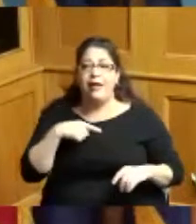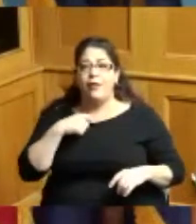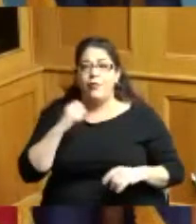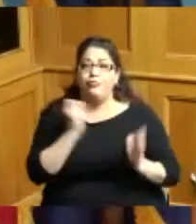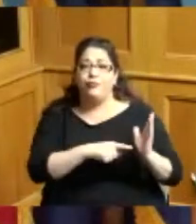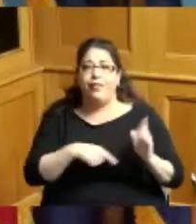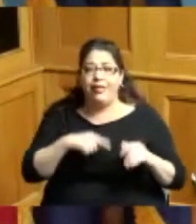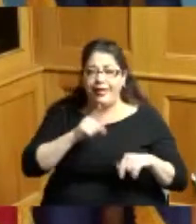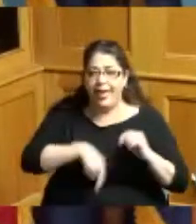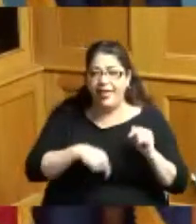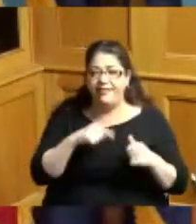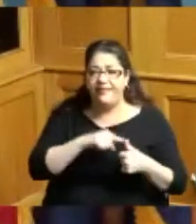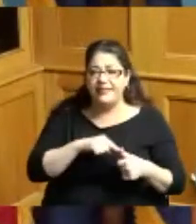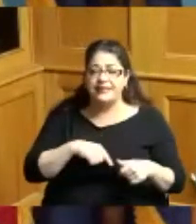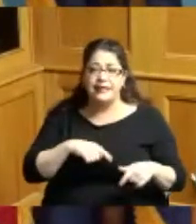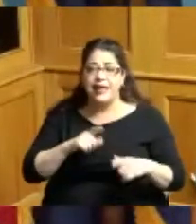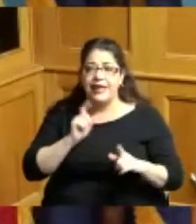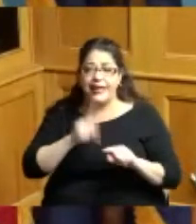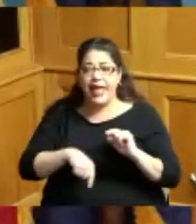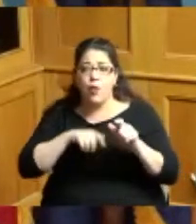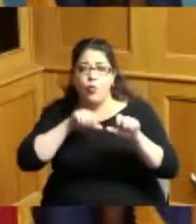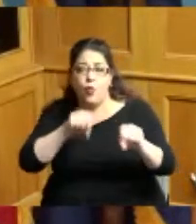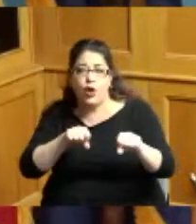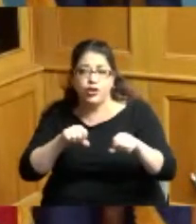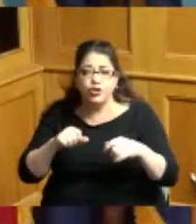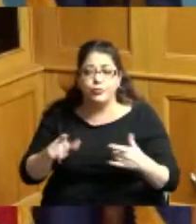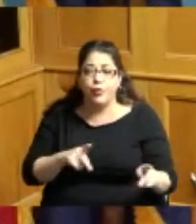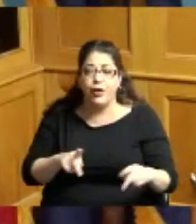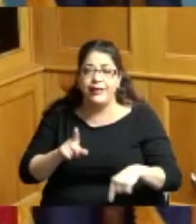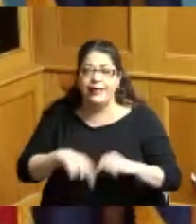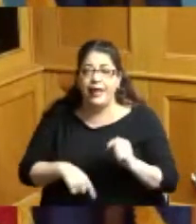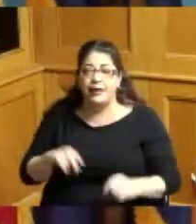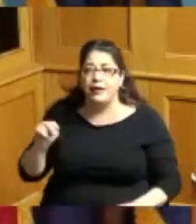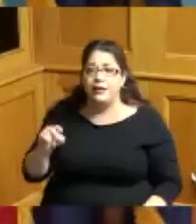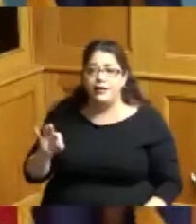we can't do the watch party and at the end of the day the NFL did come back but we can't do